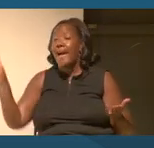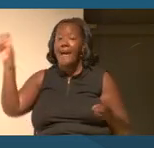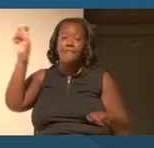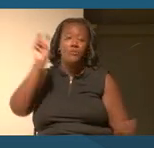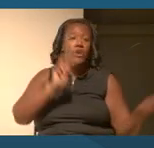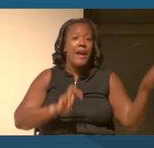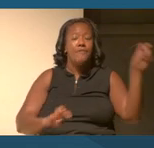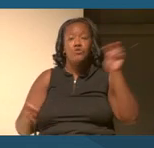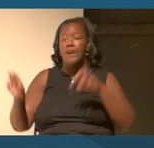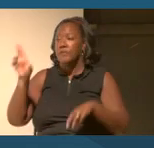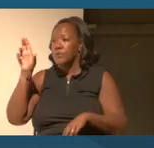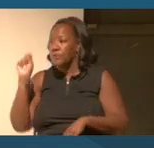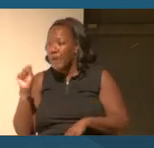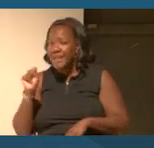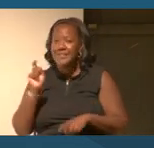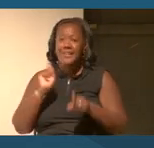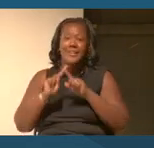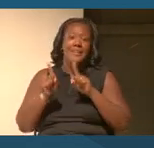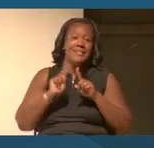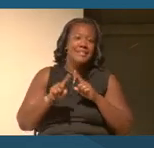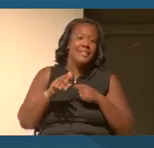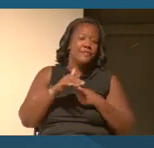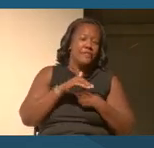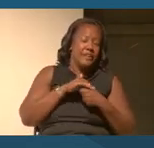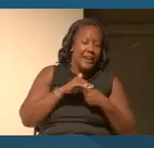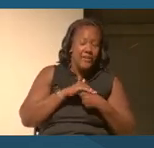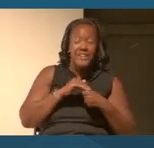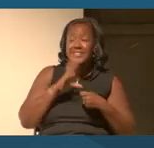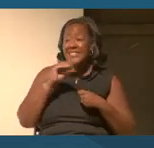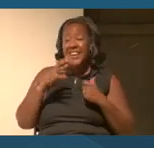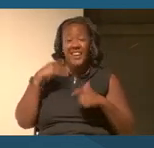the United States in different areas and beyond.